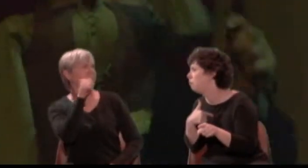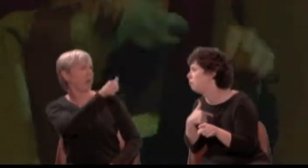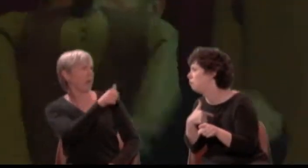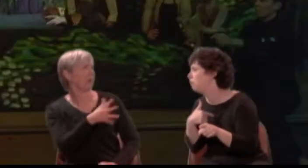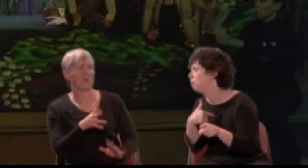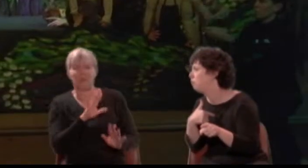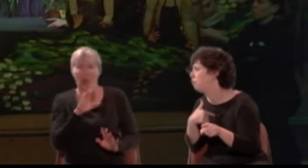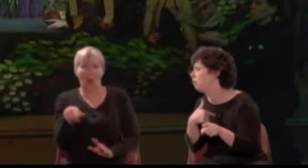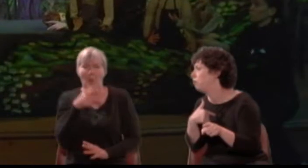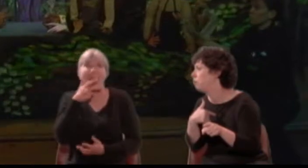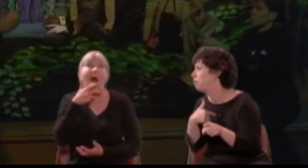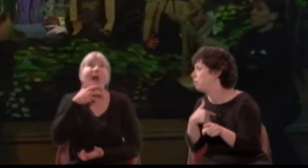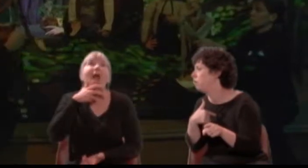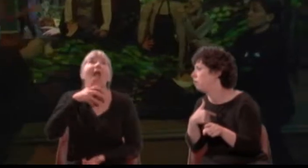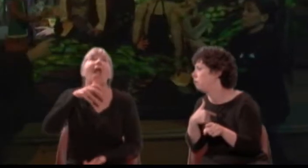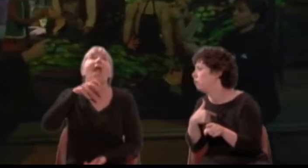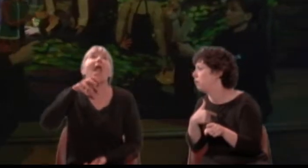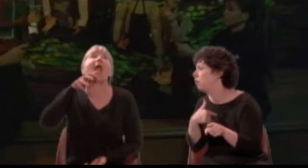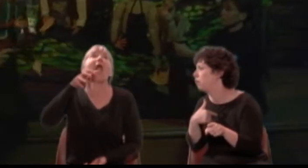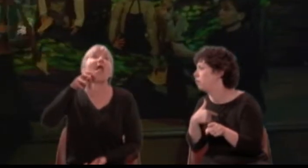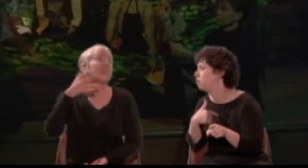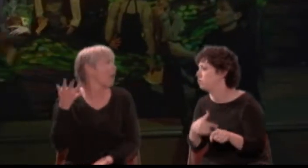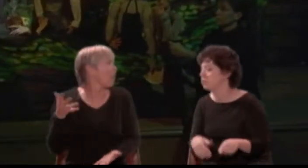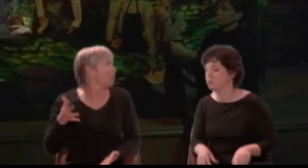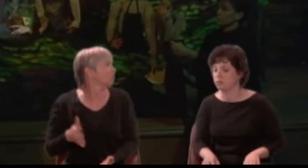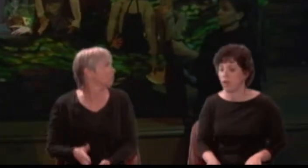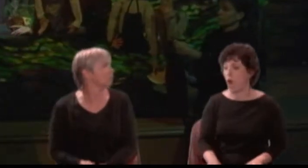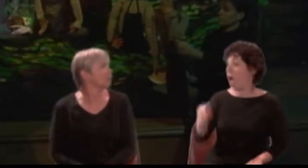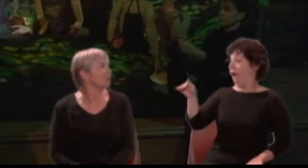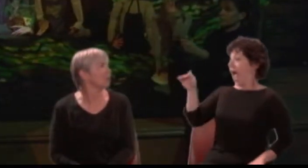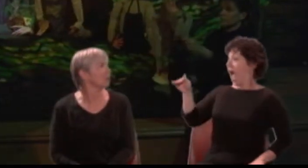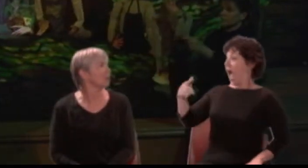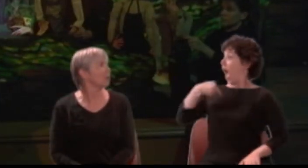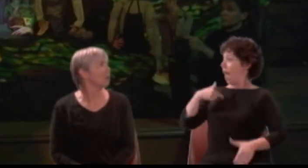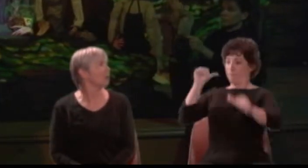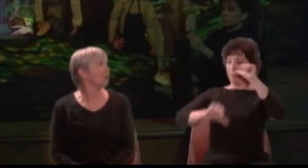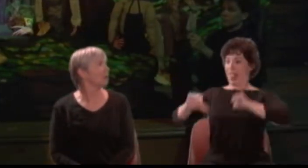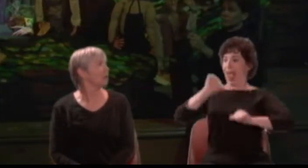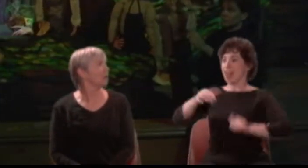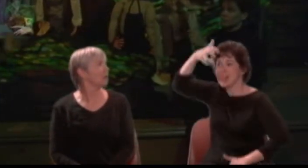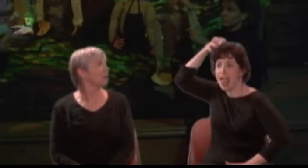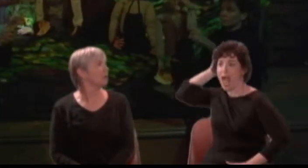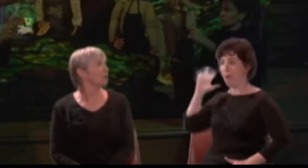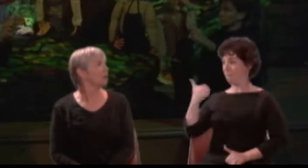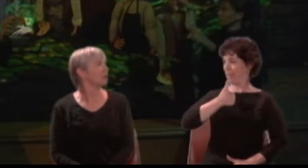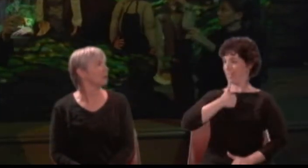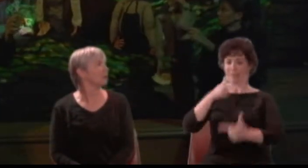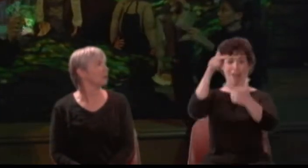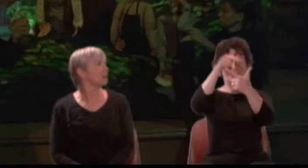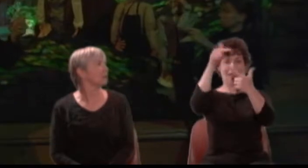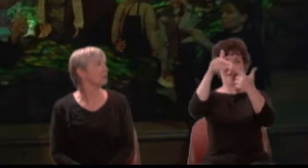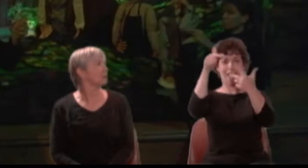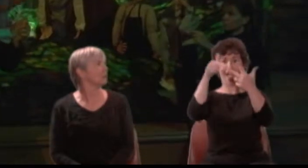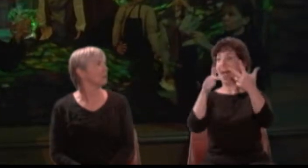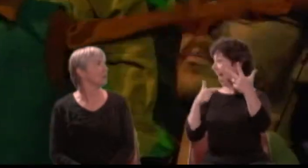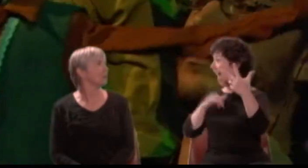Bottom: Let me play the lion, too. I will roaaaar that I will make the king say,